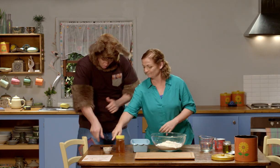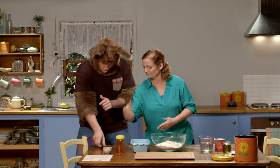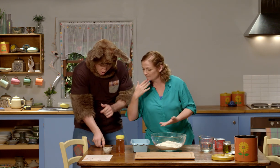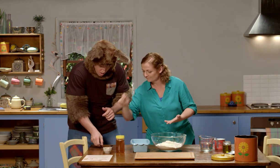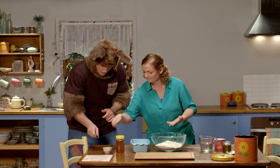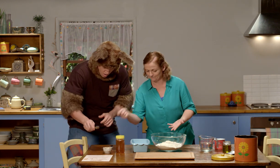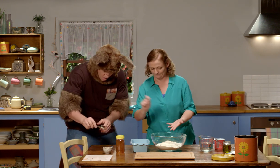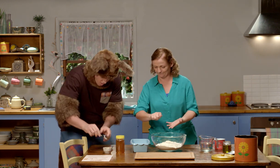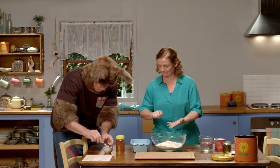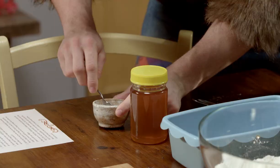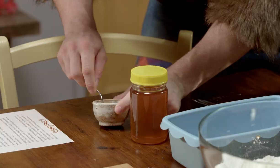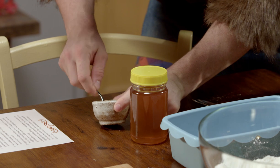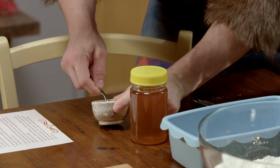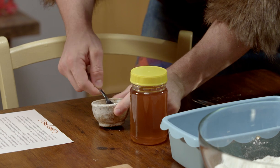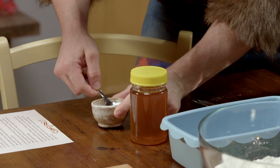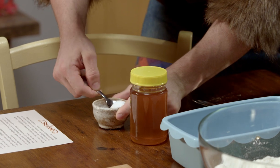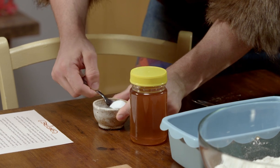Can you do that please? Okay.